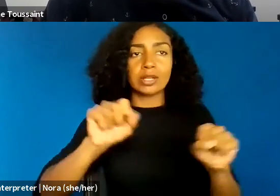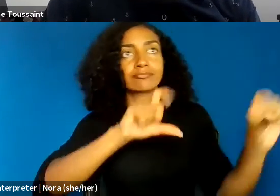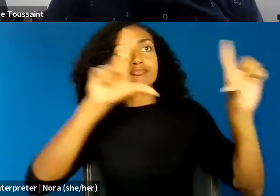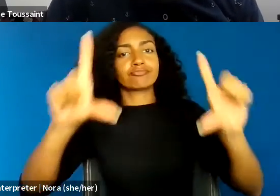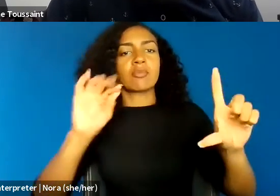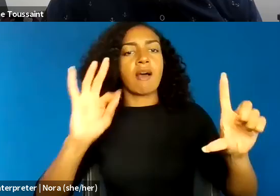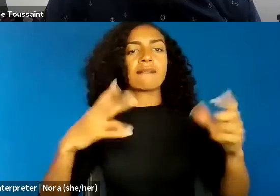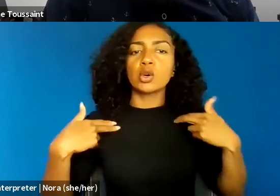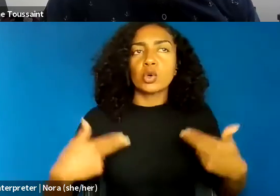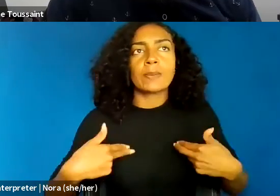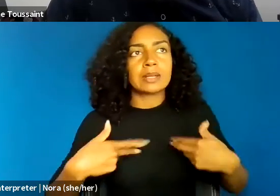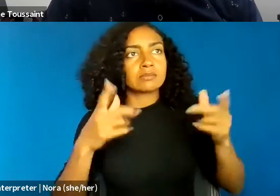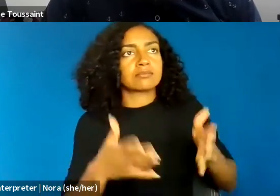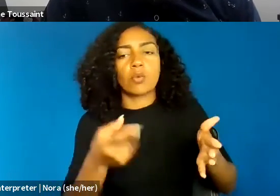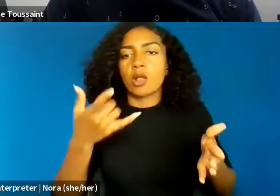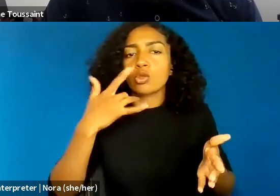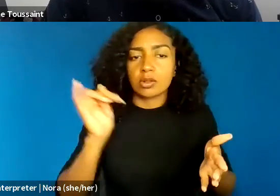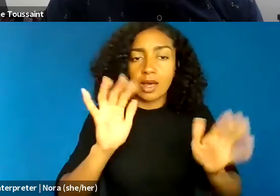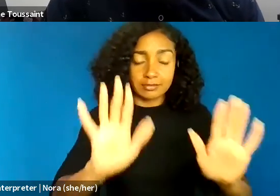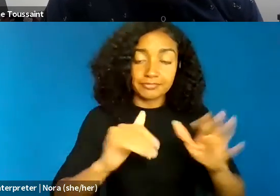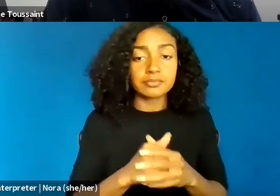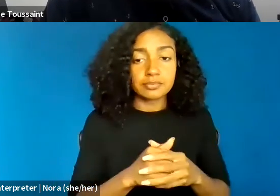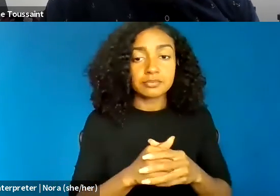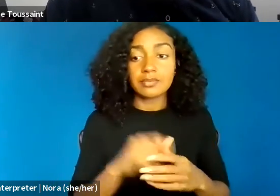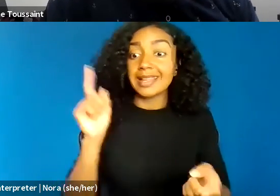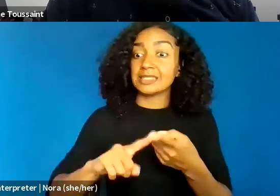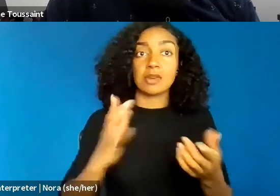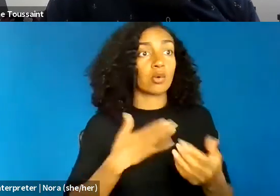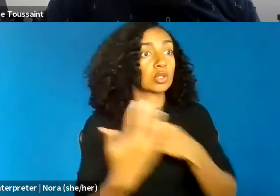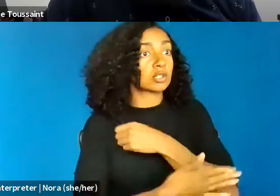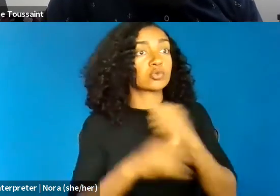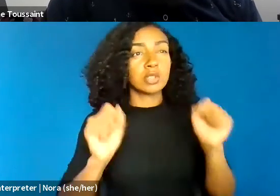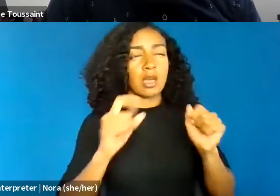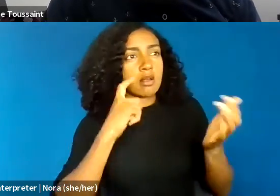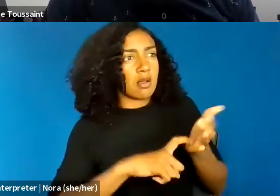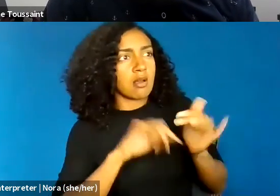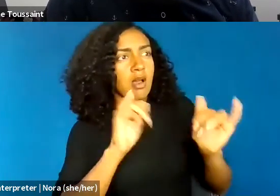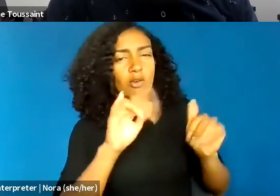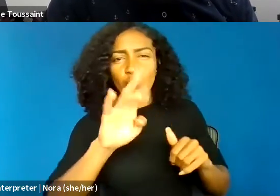that until we as a nation wrestle with the racial subtext of modern policing, a culture woven into law